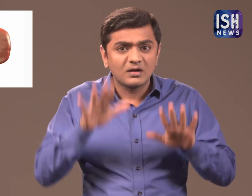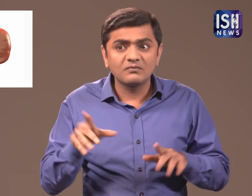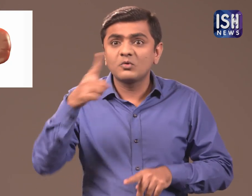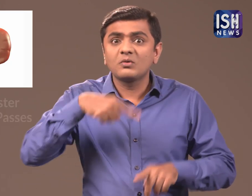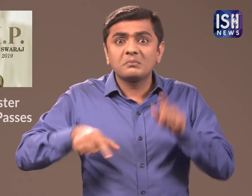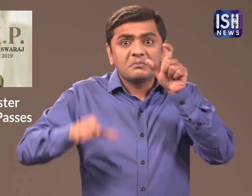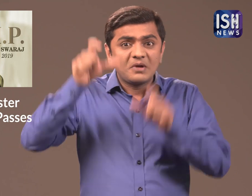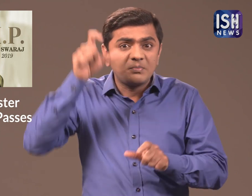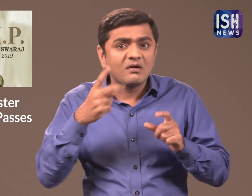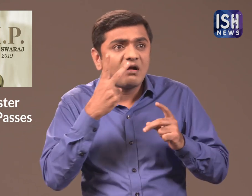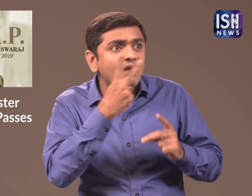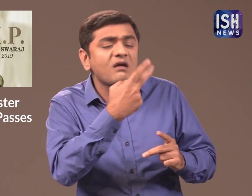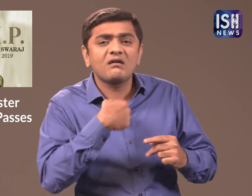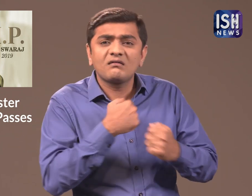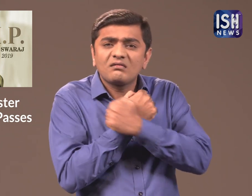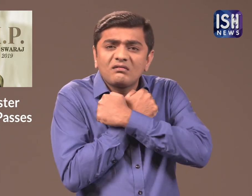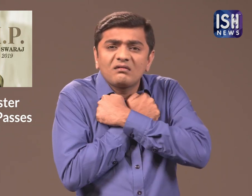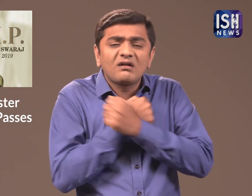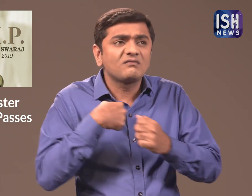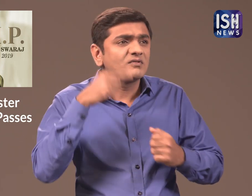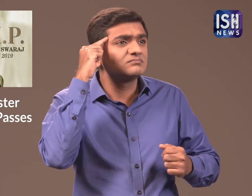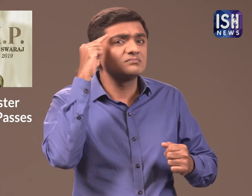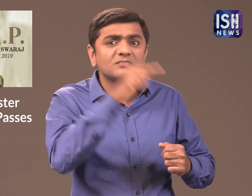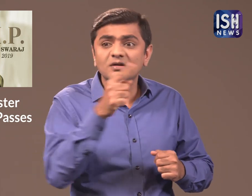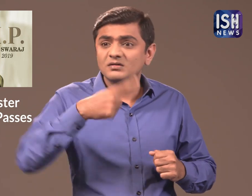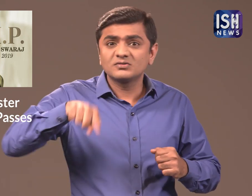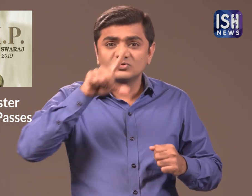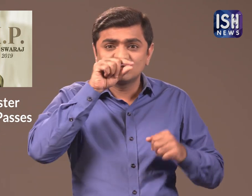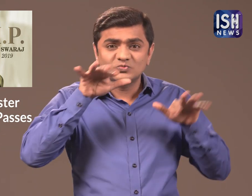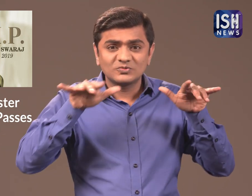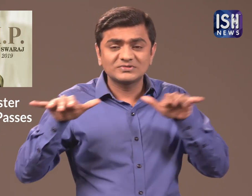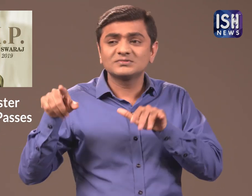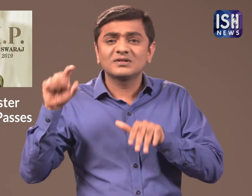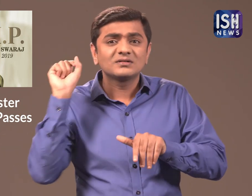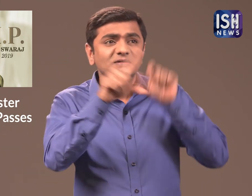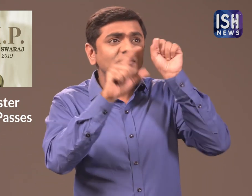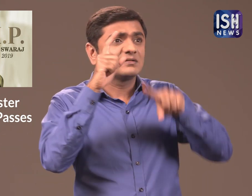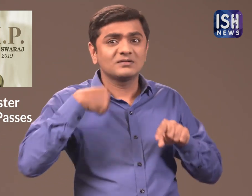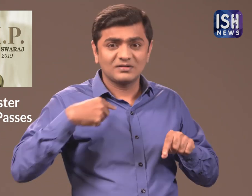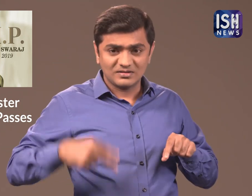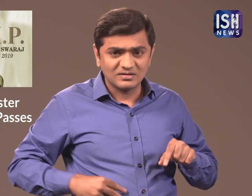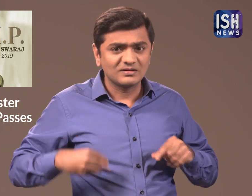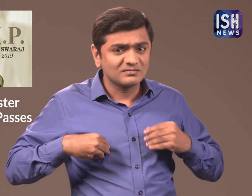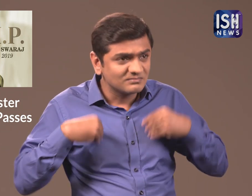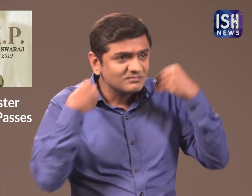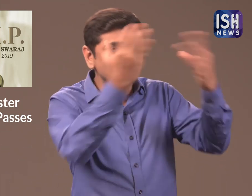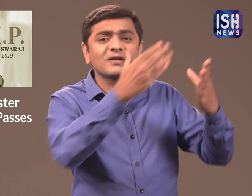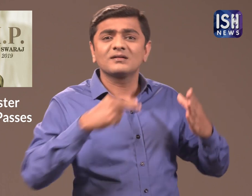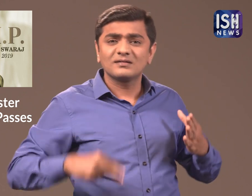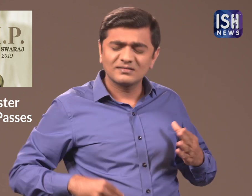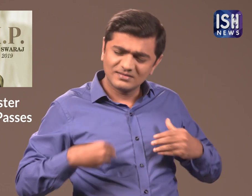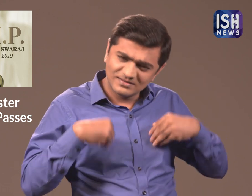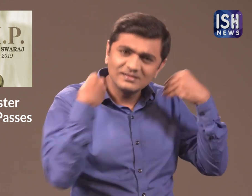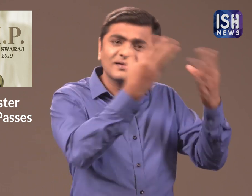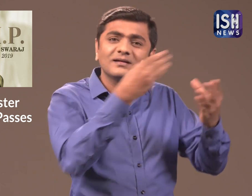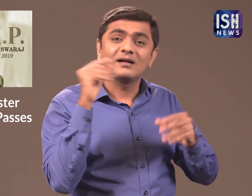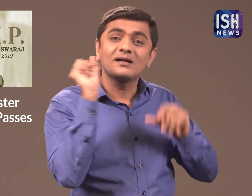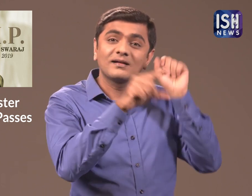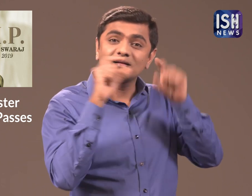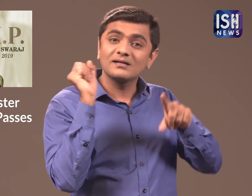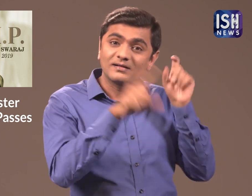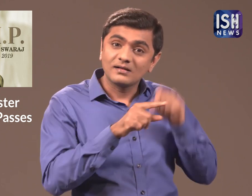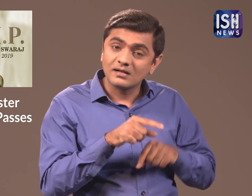She so loved by everyone, that people Tweeted and offered to give her their kidneys.